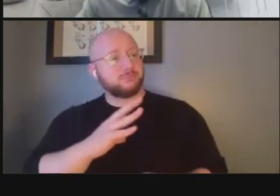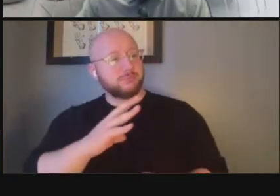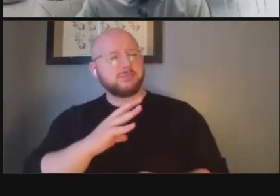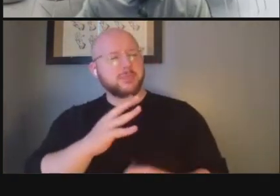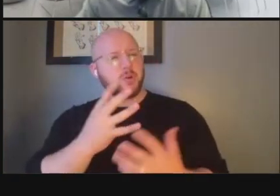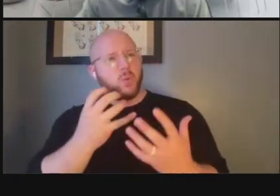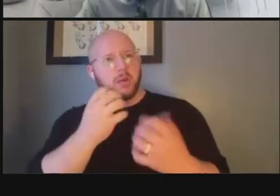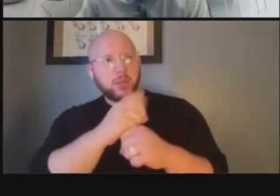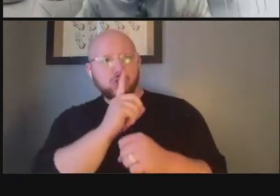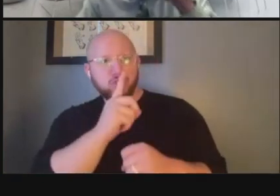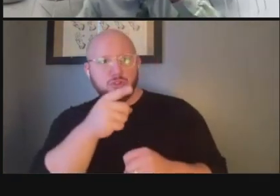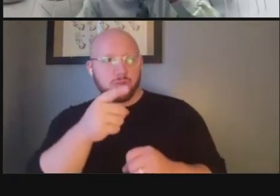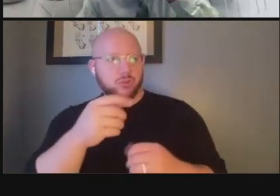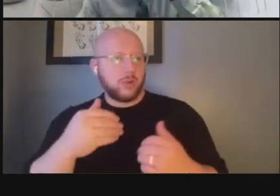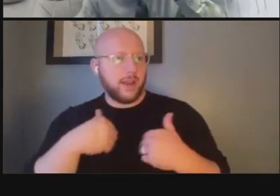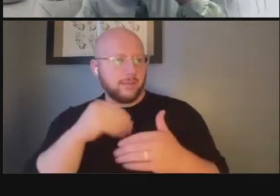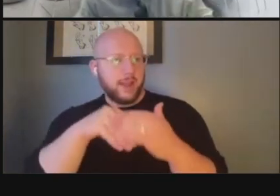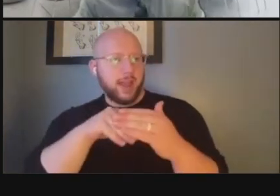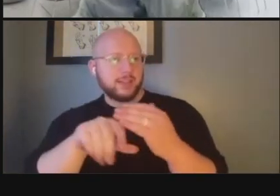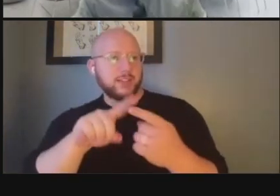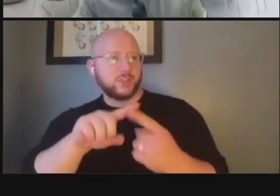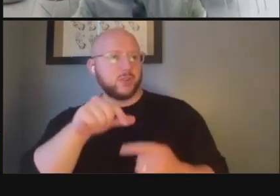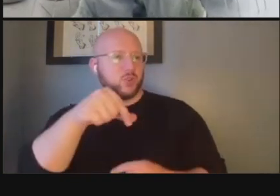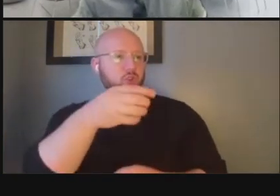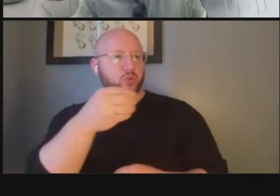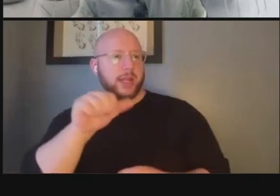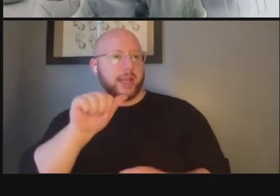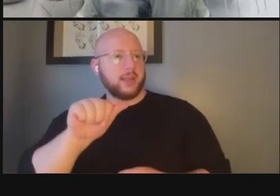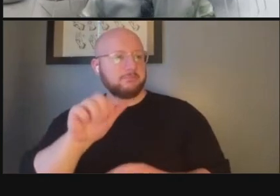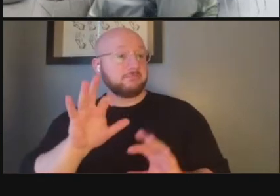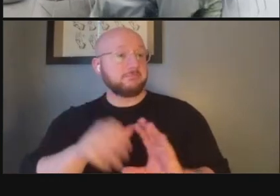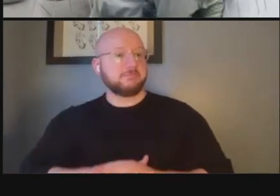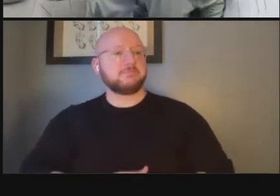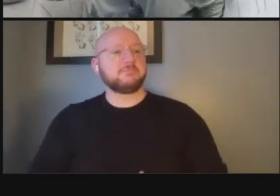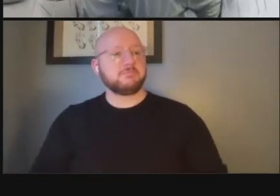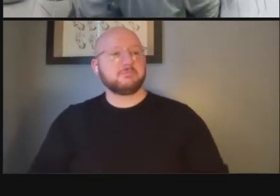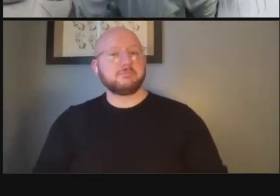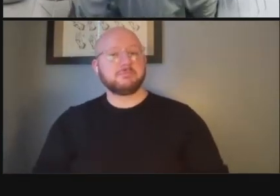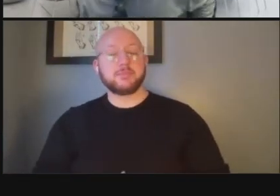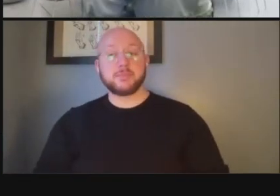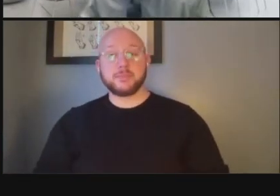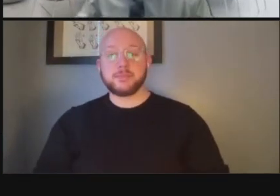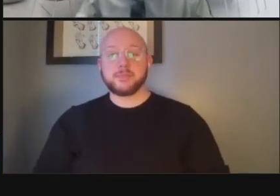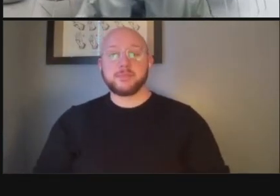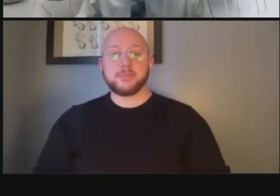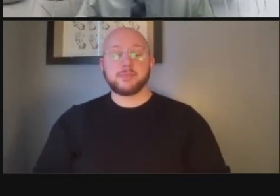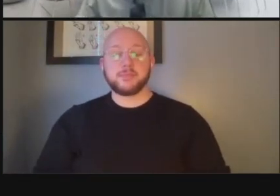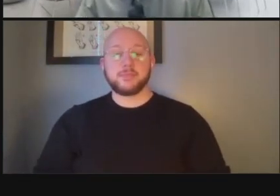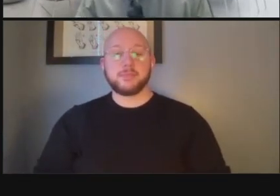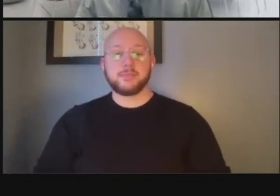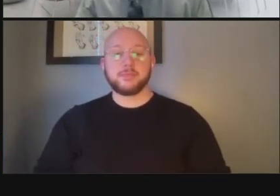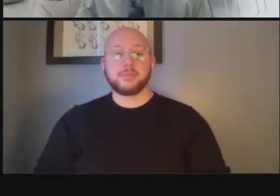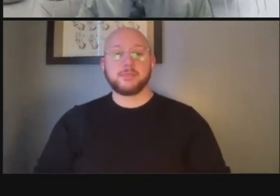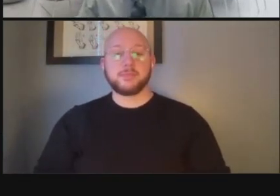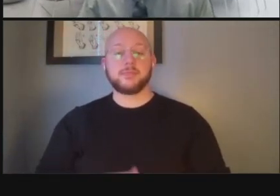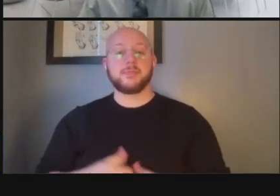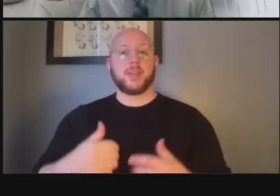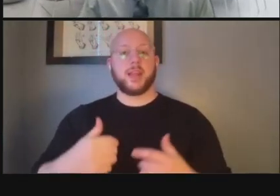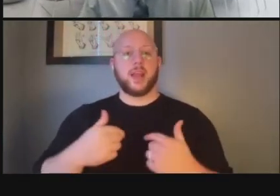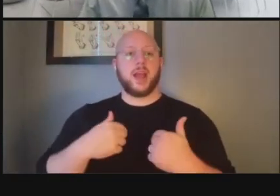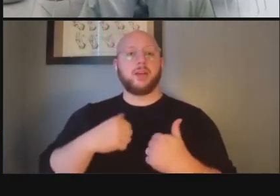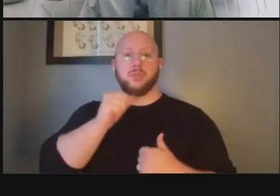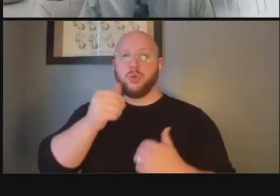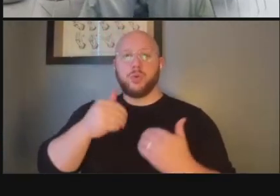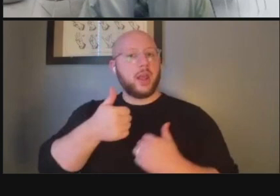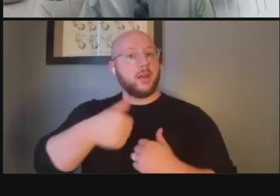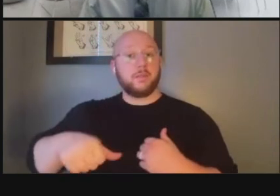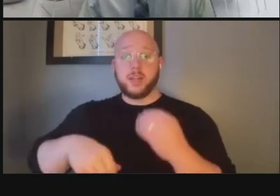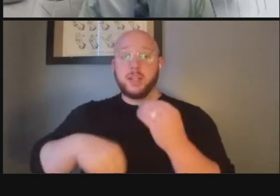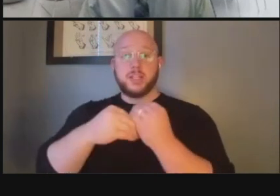that you weren't able to access the q a box i don't have any additional questions here okay